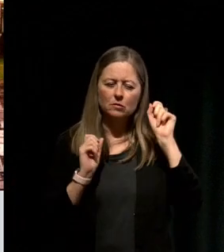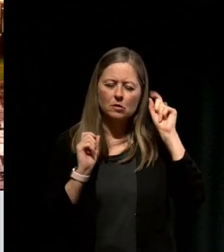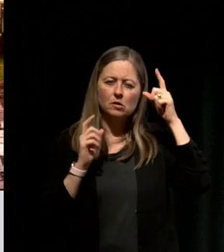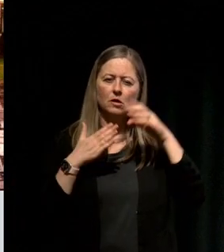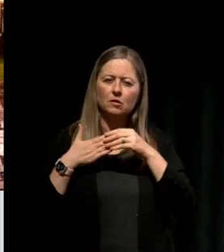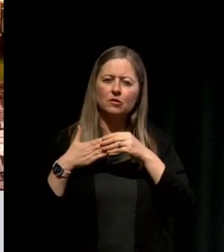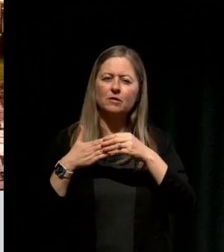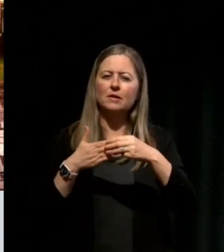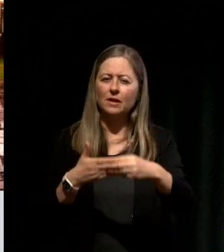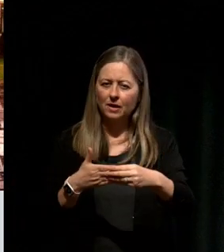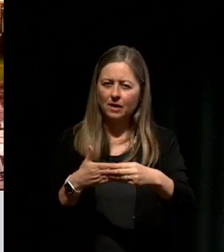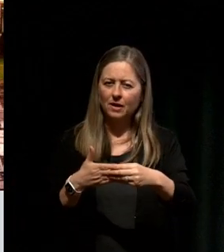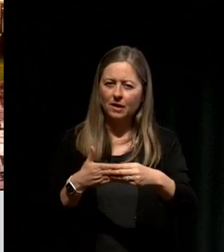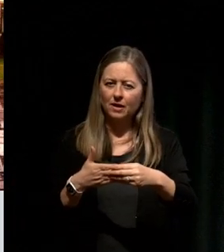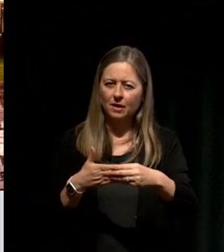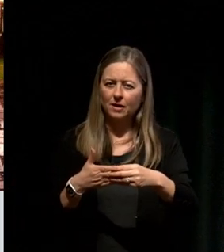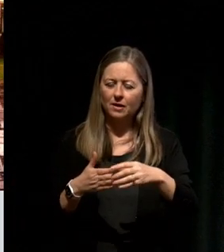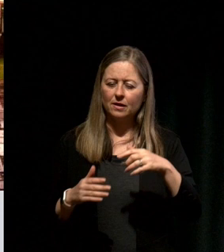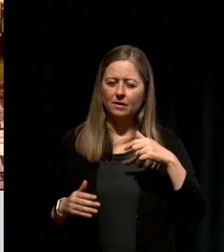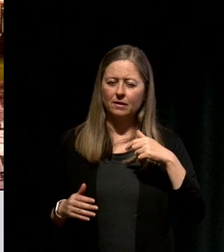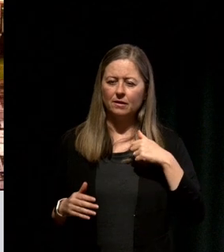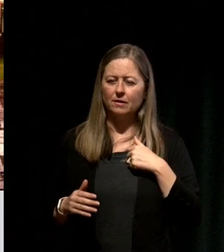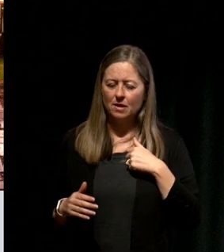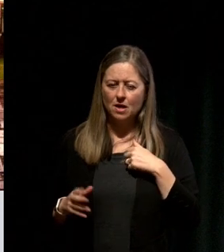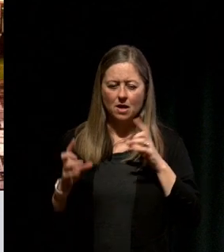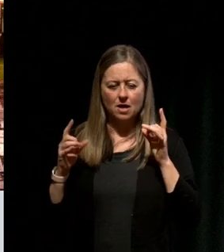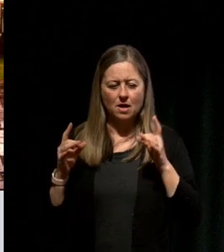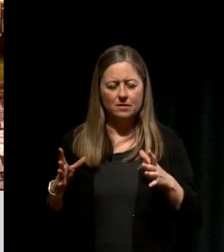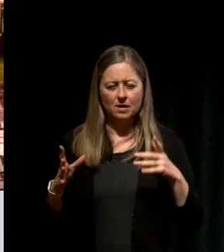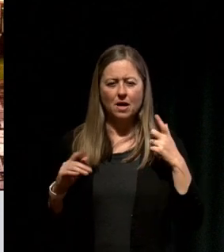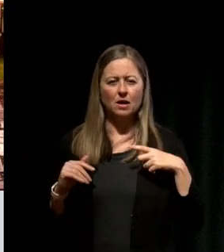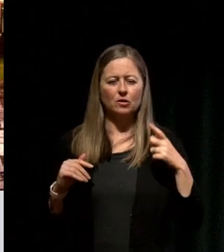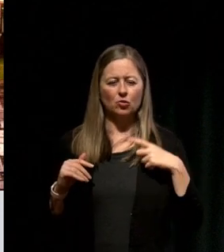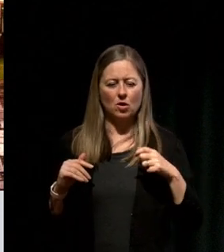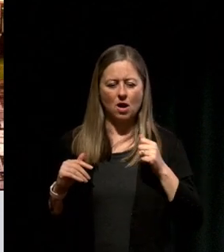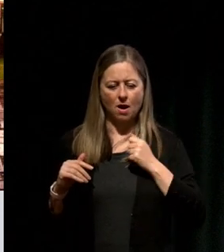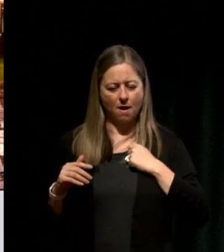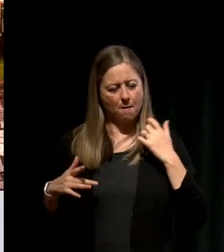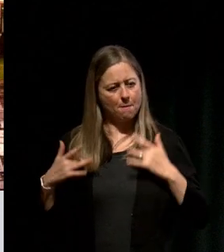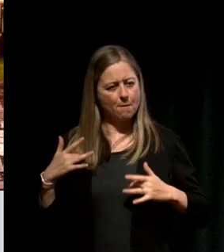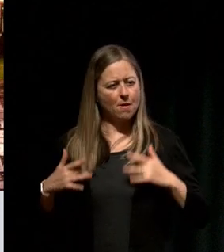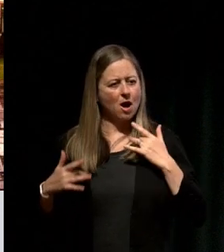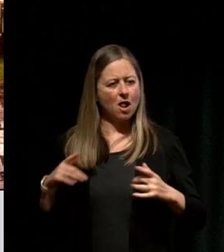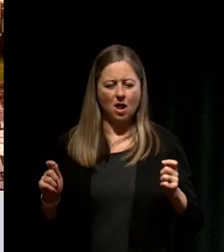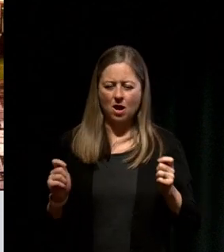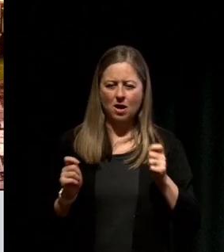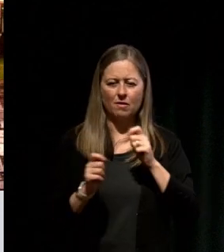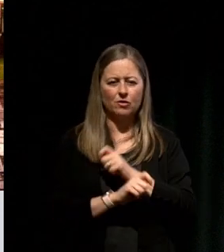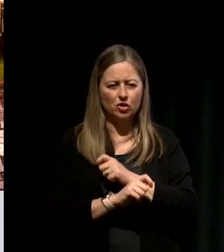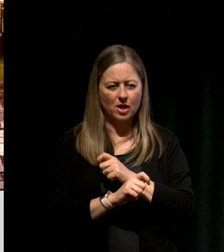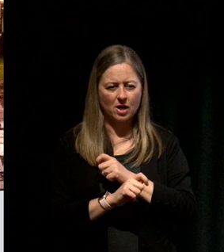moving to life that was happening to me, to a life that was being directed by me.